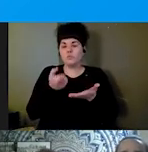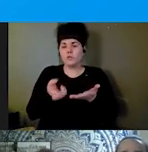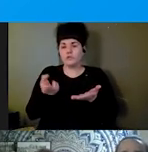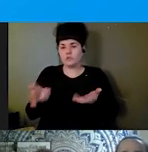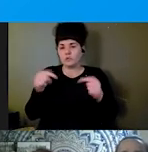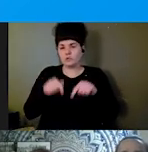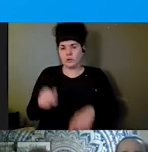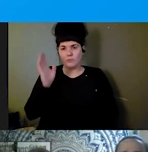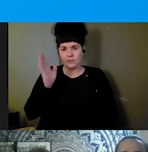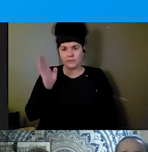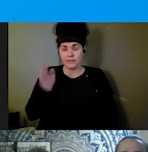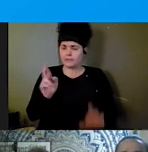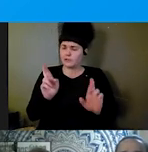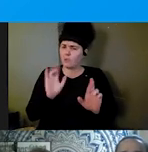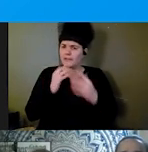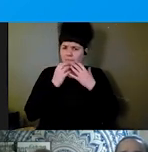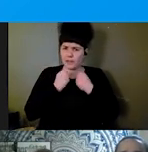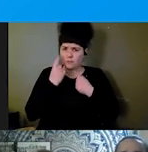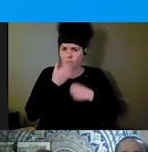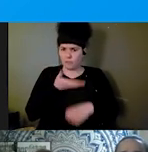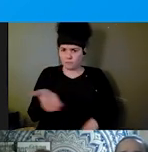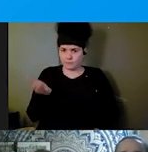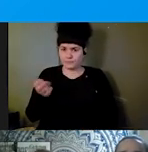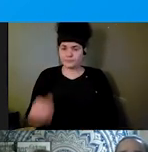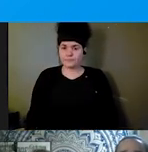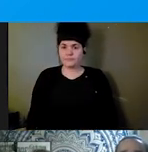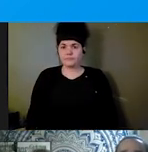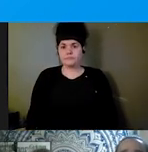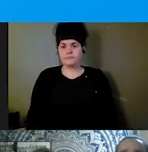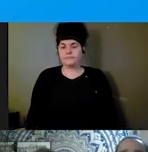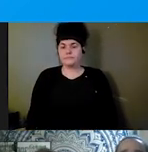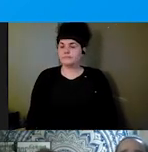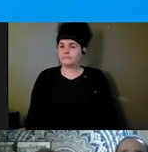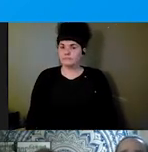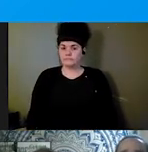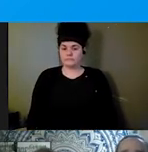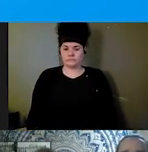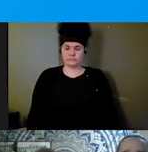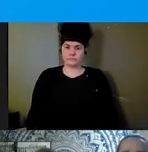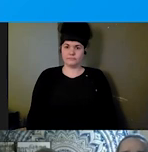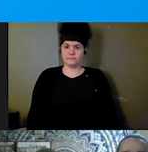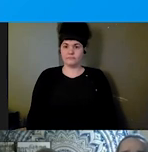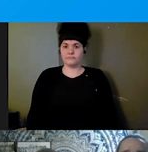folks in moving forward. Today we are presenting, as Marc